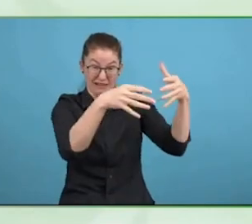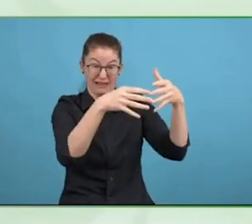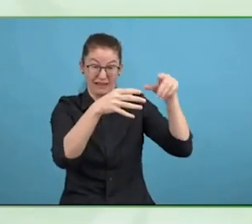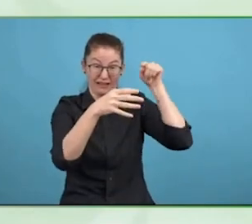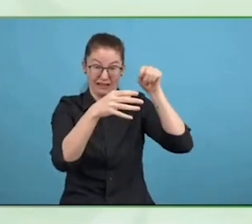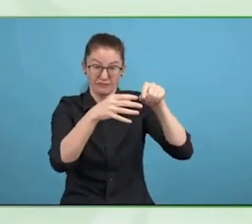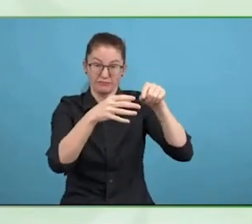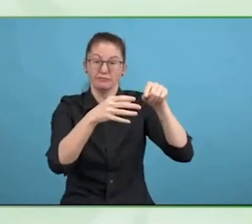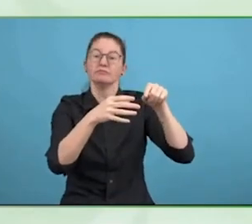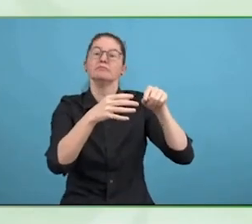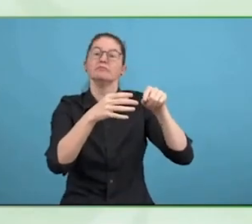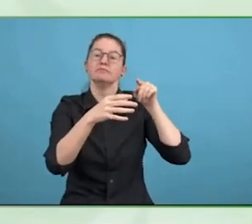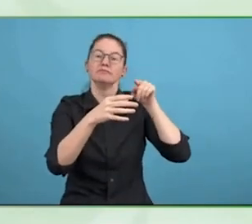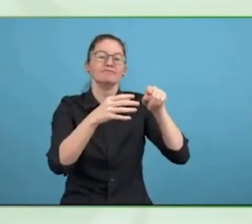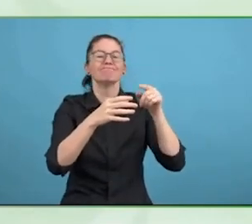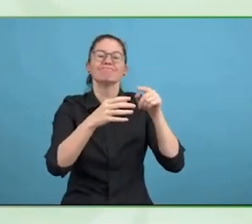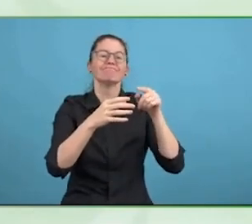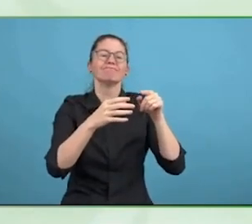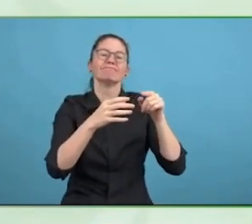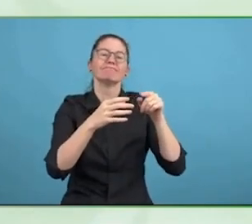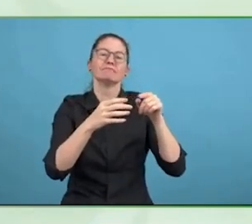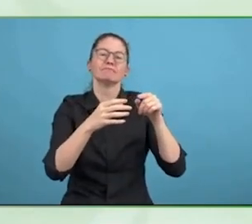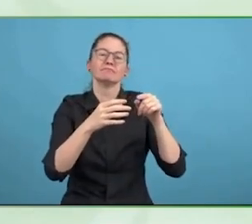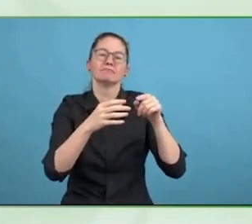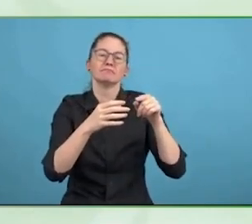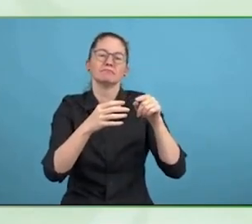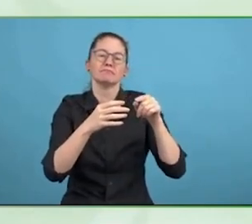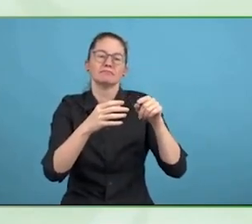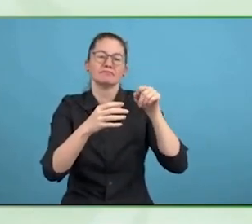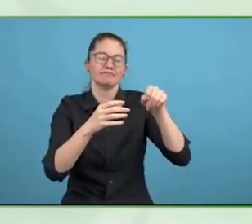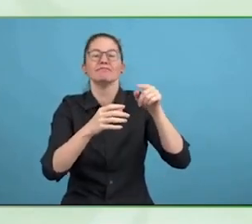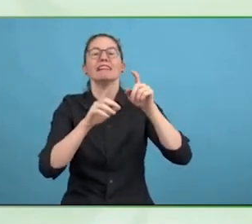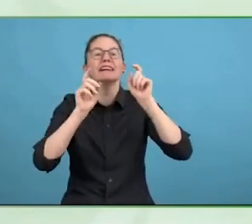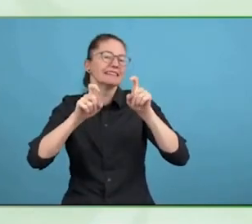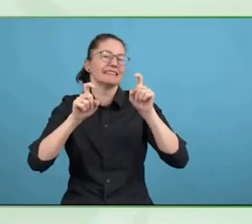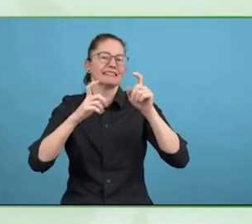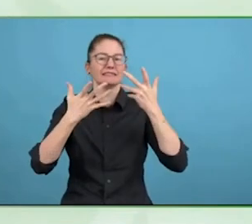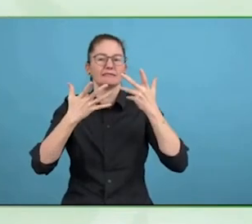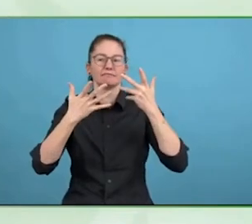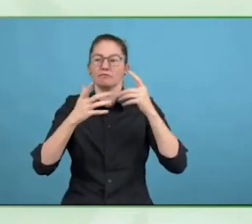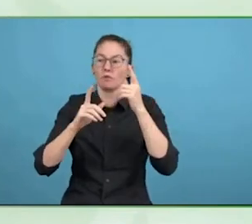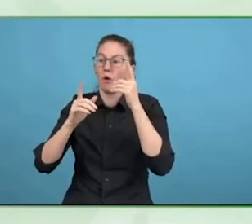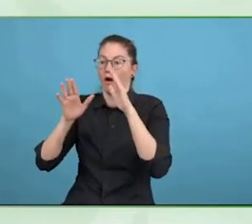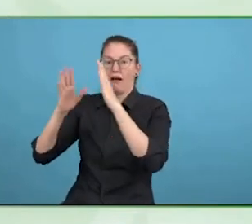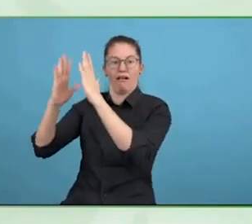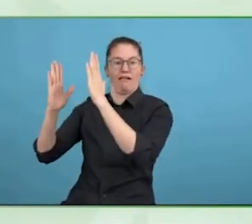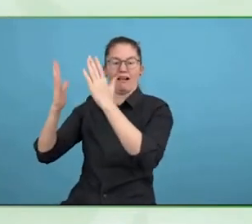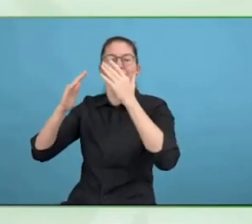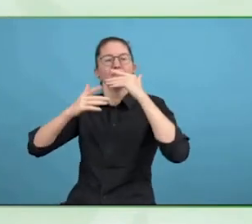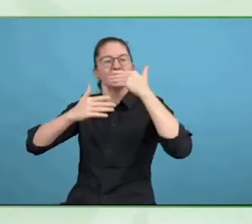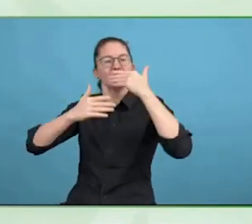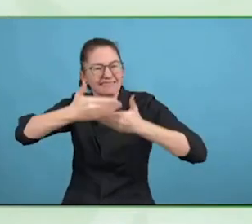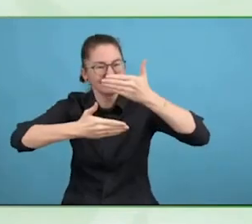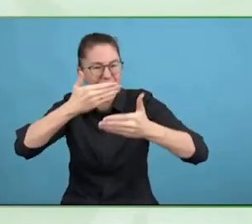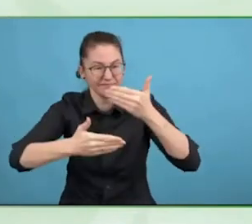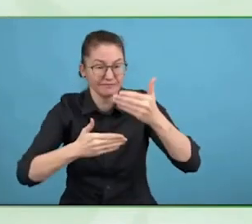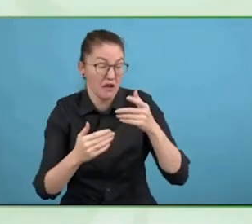institution is. And the features of an institution. For example, the UN committee on the Rights of Persons with